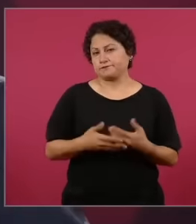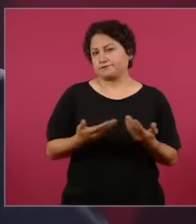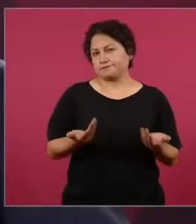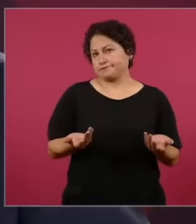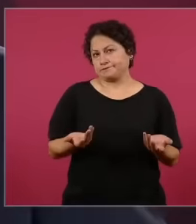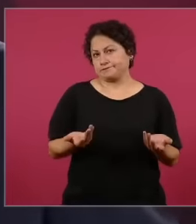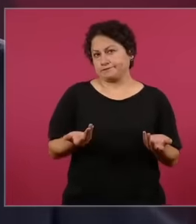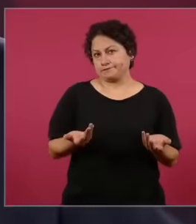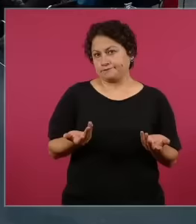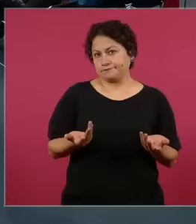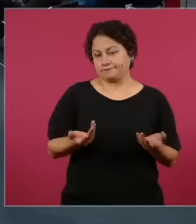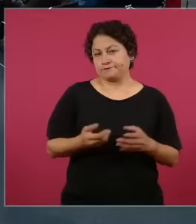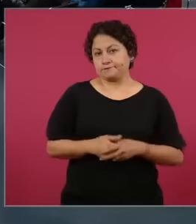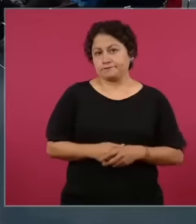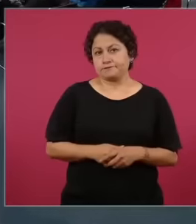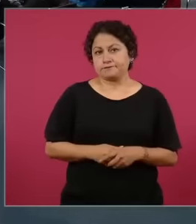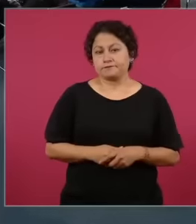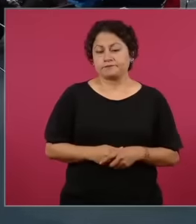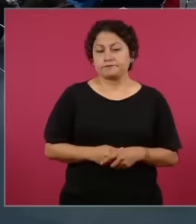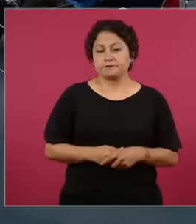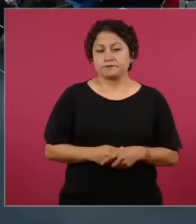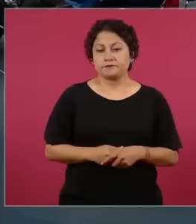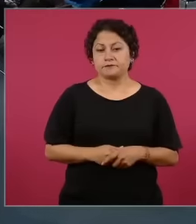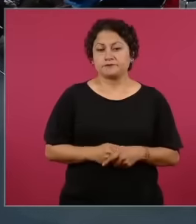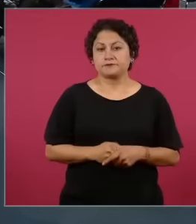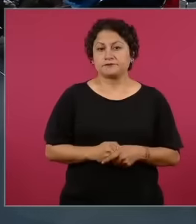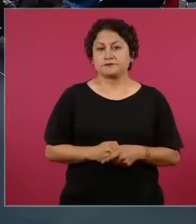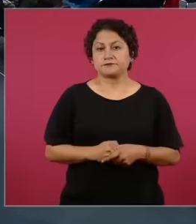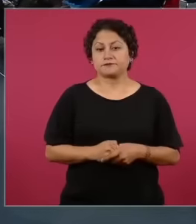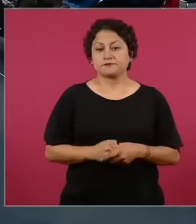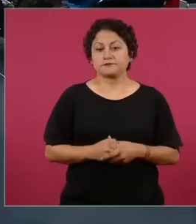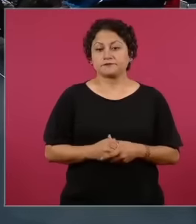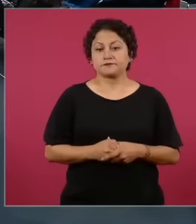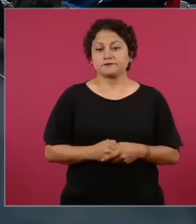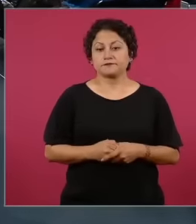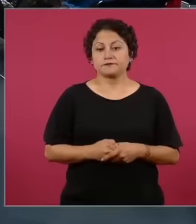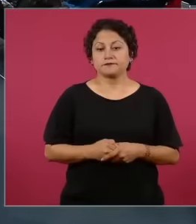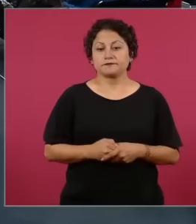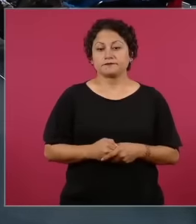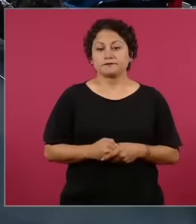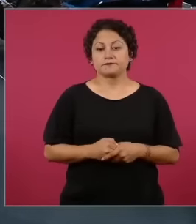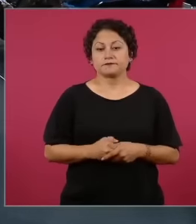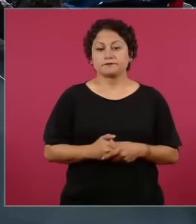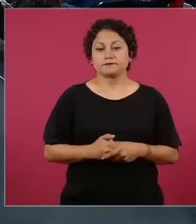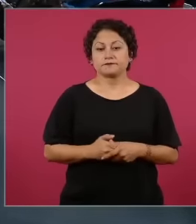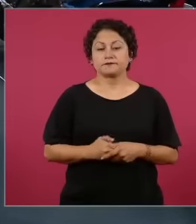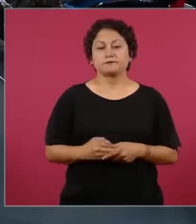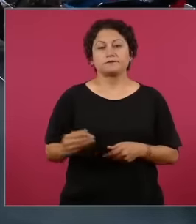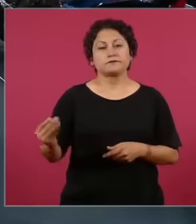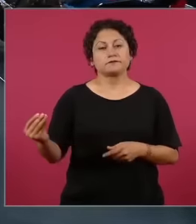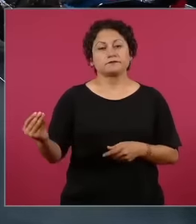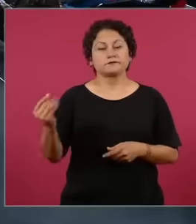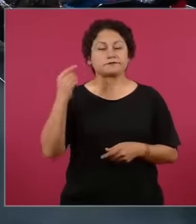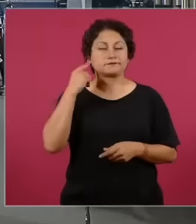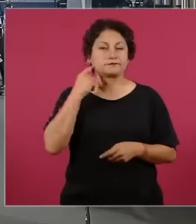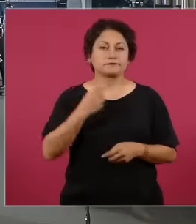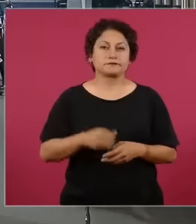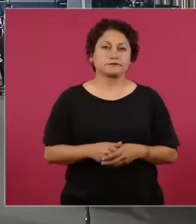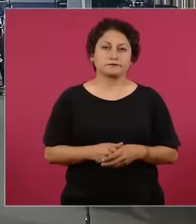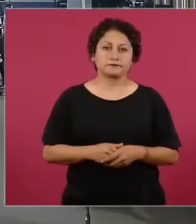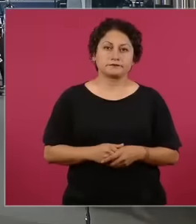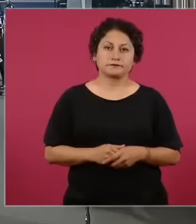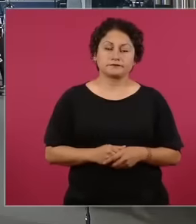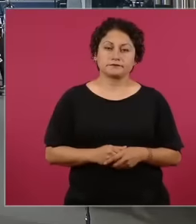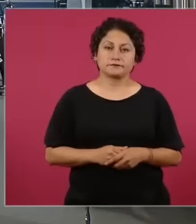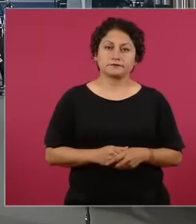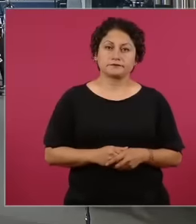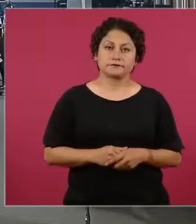they did it considers that the president maintains position the president-elect